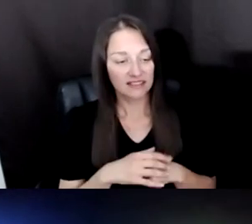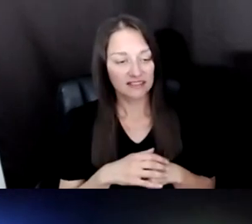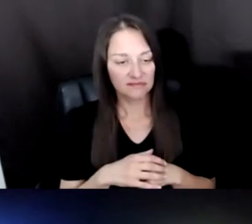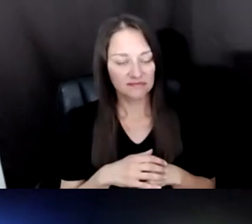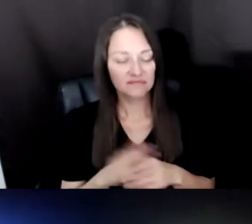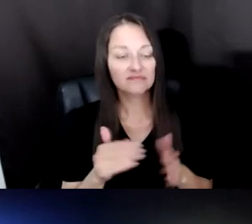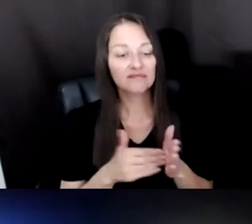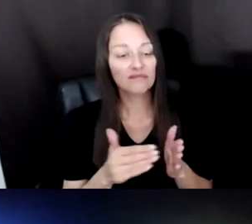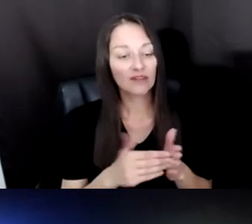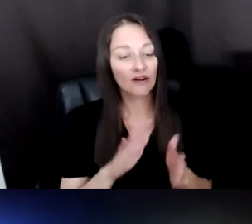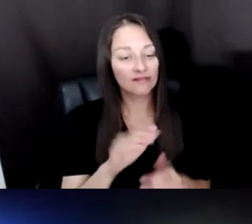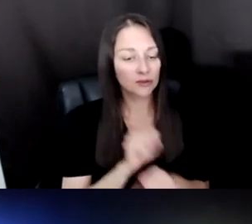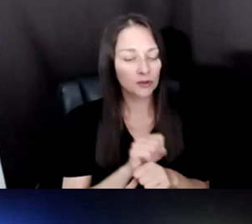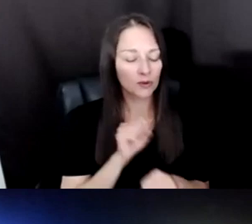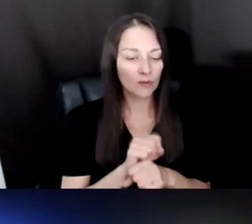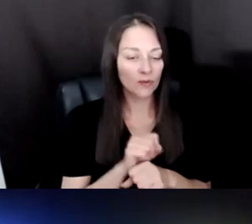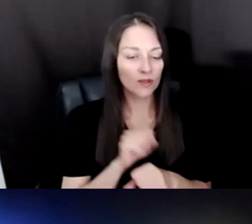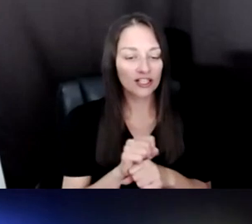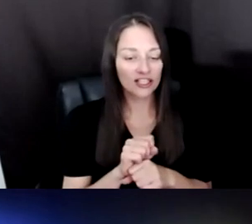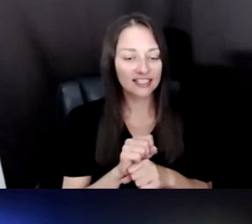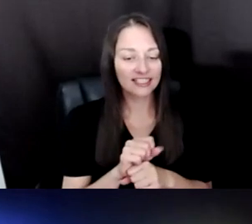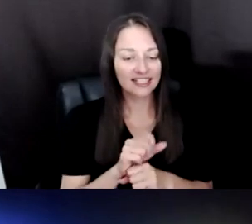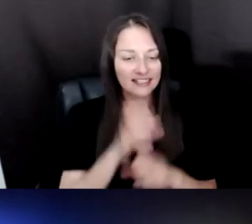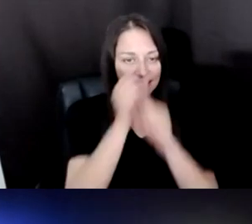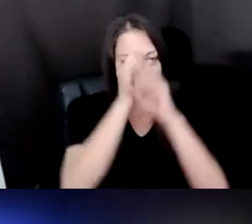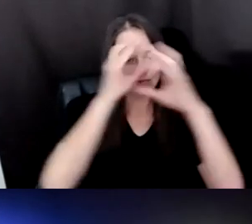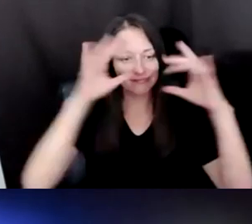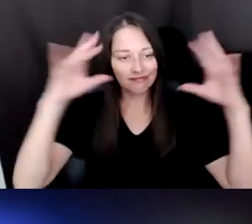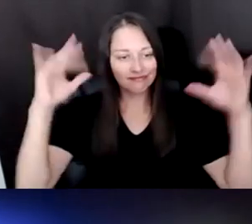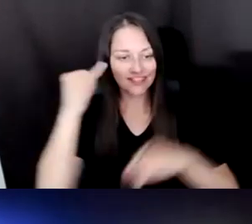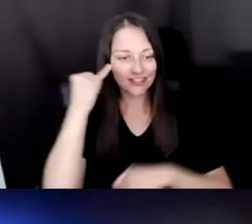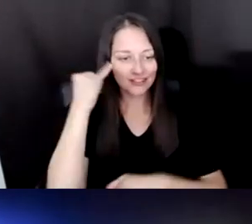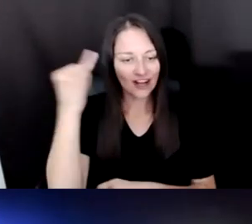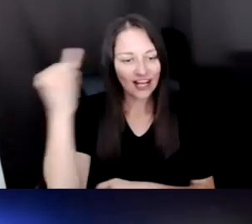UP IT'S SORT OF IT'S, IT'S A VISIONARY IDEA OF LIKE MAKING SOMETHING REAL THAT WAS JUST AN